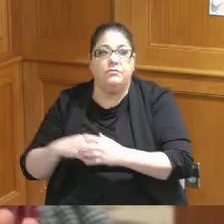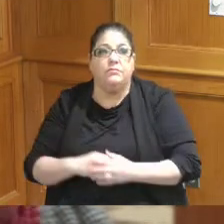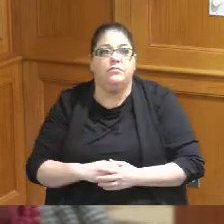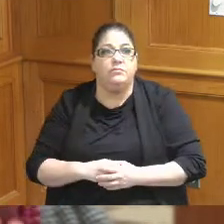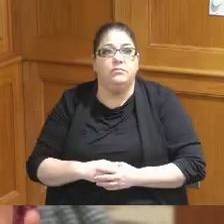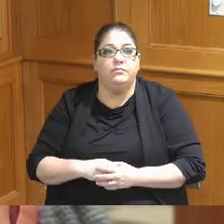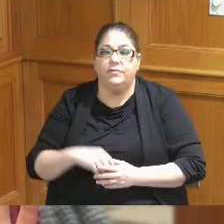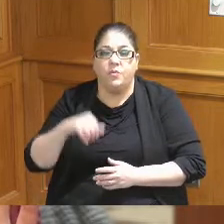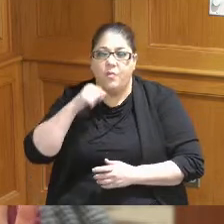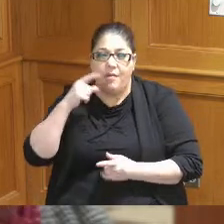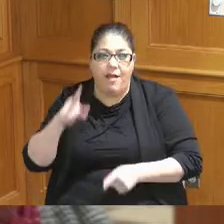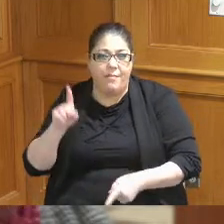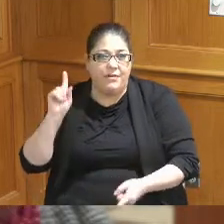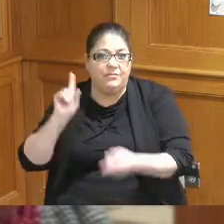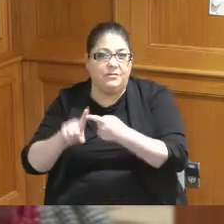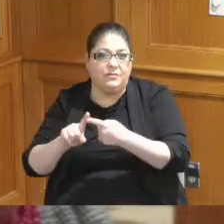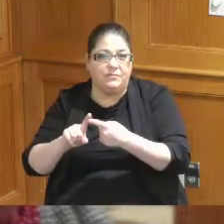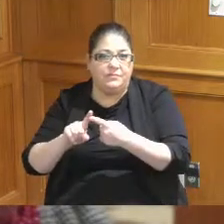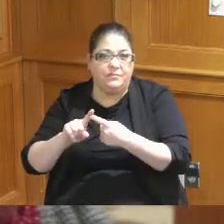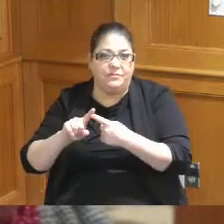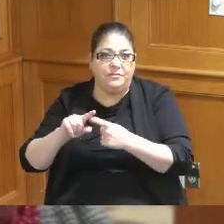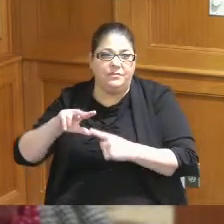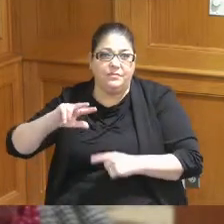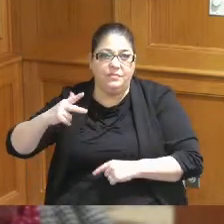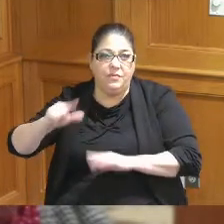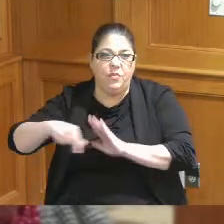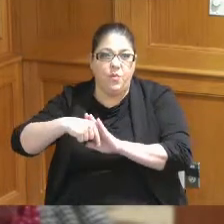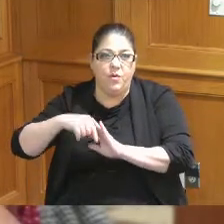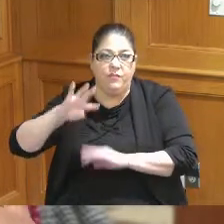until the third quarter fourth quarter of this year so not until